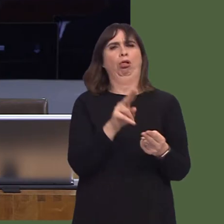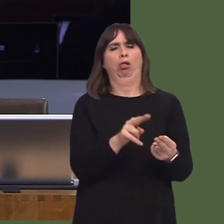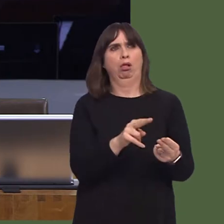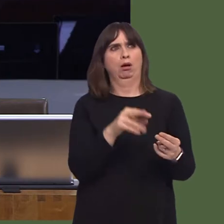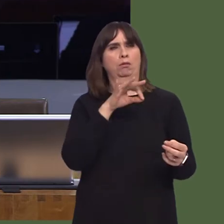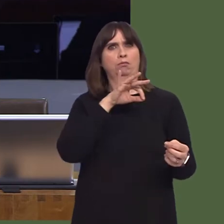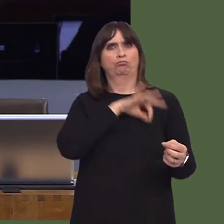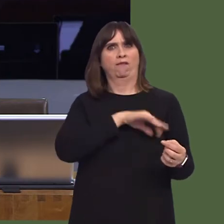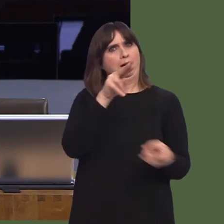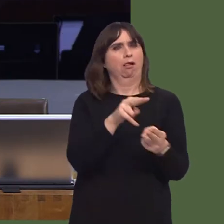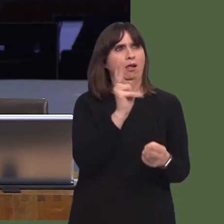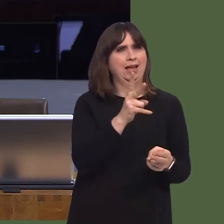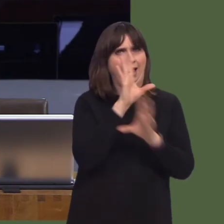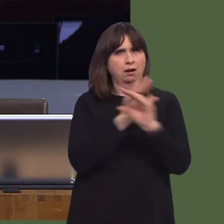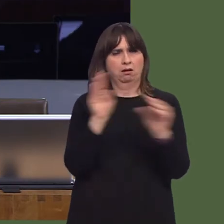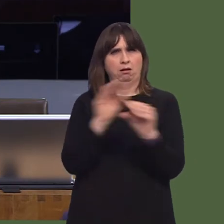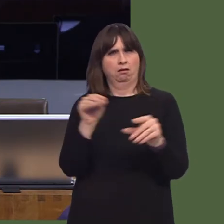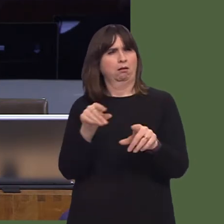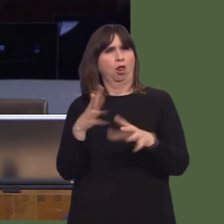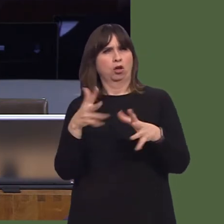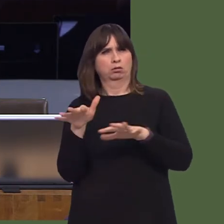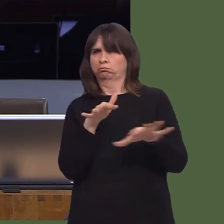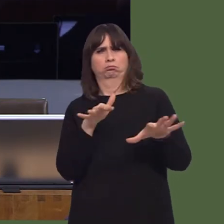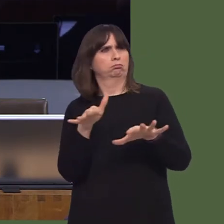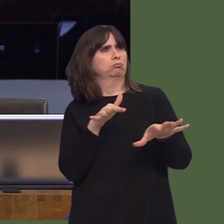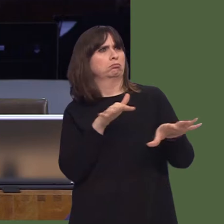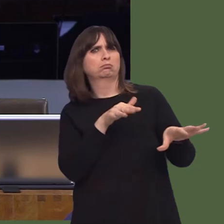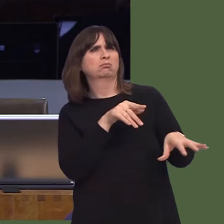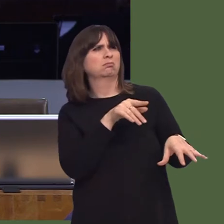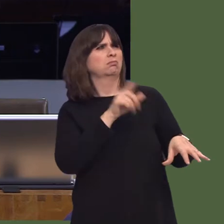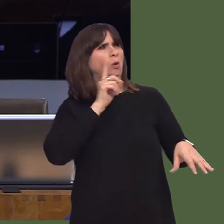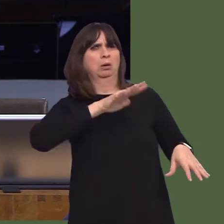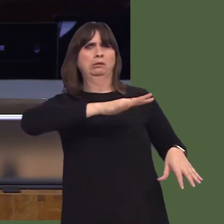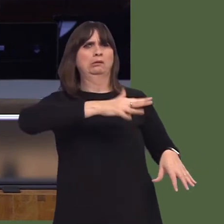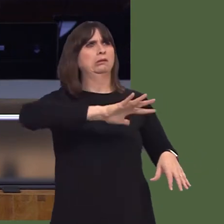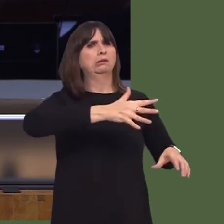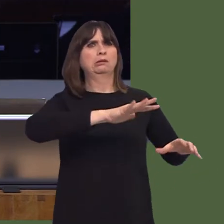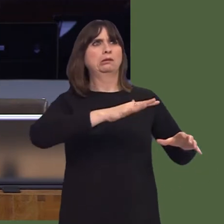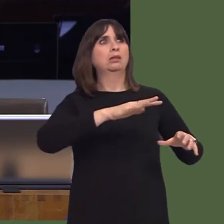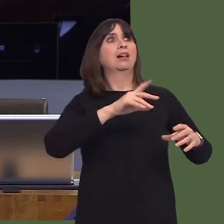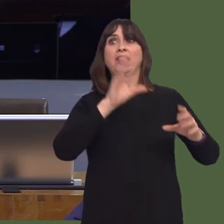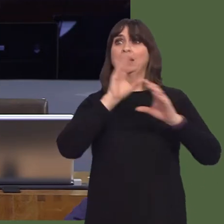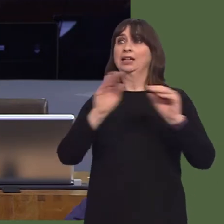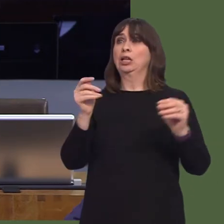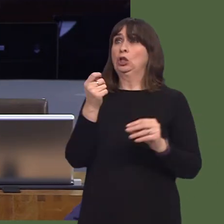in fairness to him, but he was ahead of the game. He was ahead of the game. In 1999 nobody talked about broadband. Now, of course, it's a fact of life.